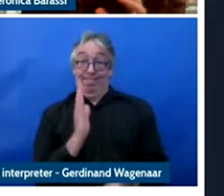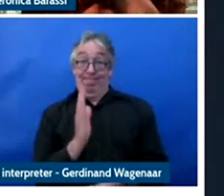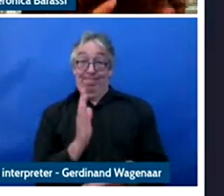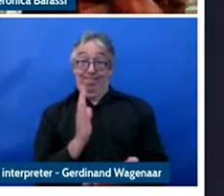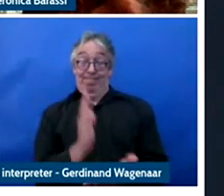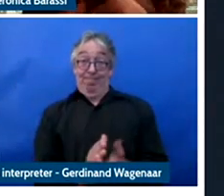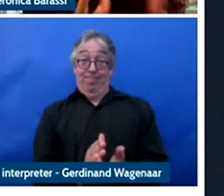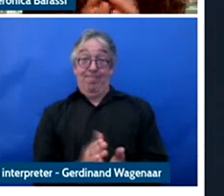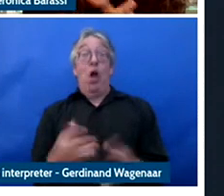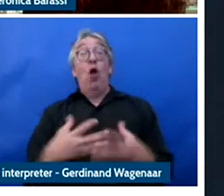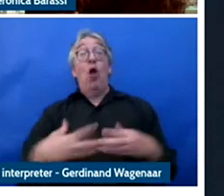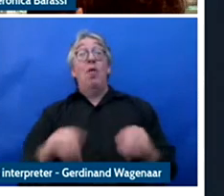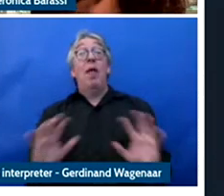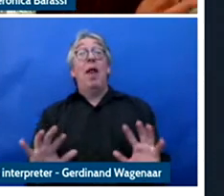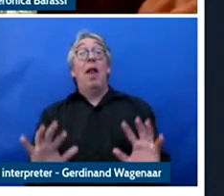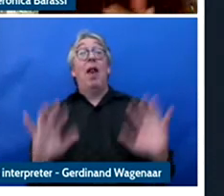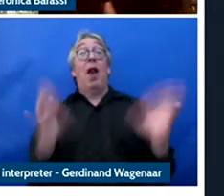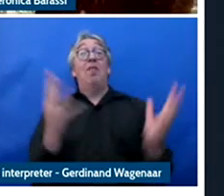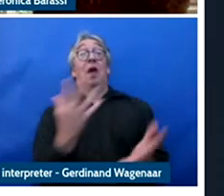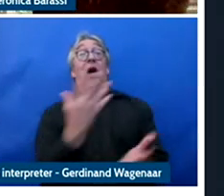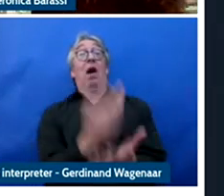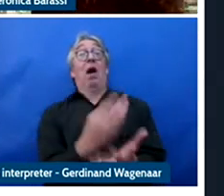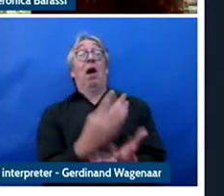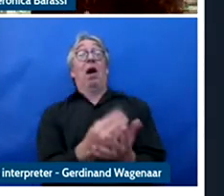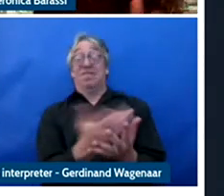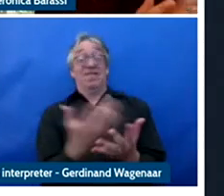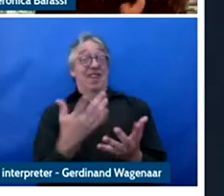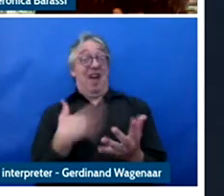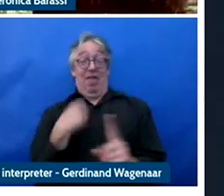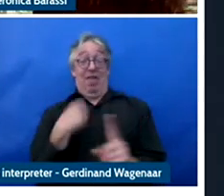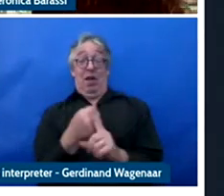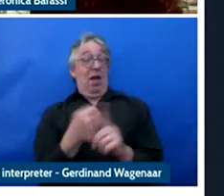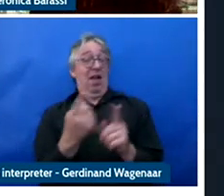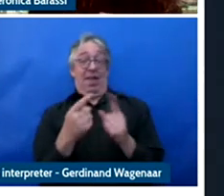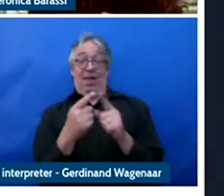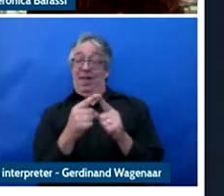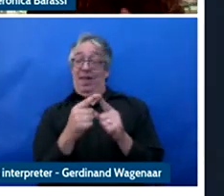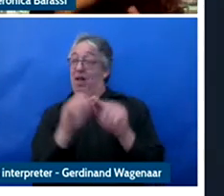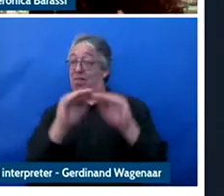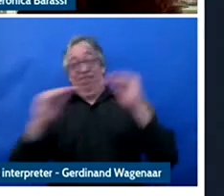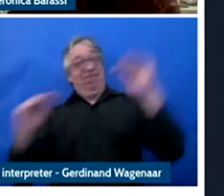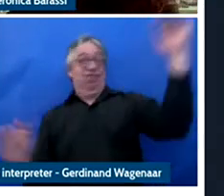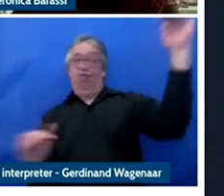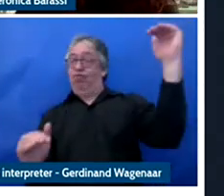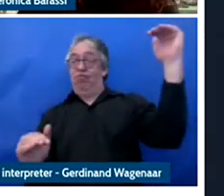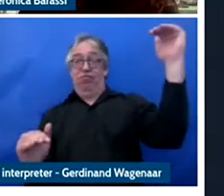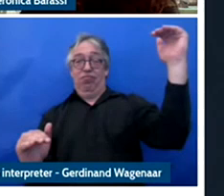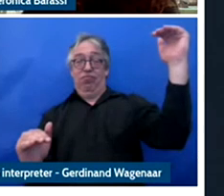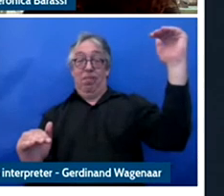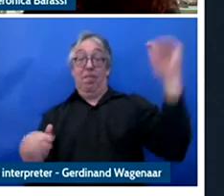the identification six family life and obviously I'll elaborate later on the